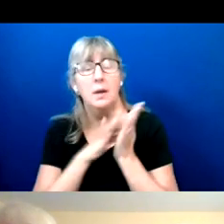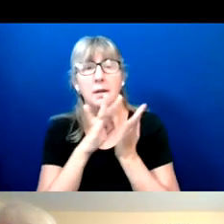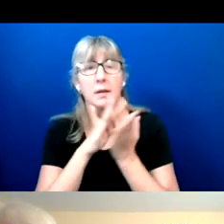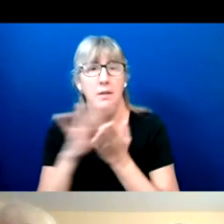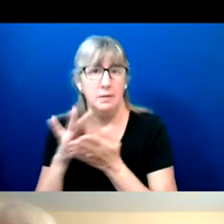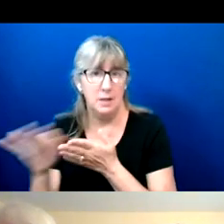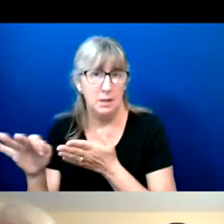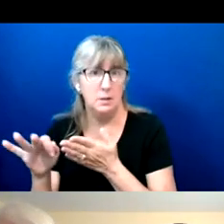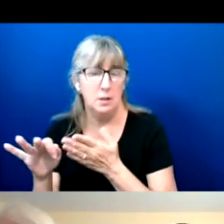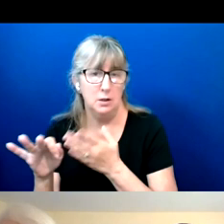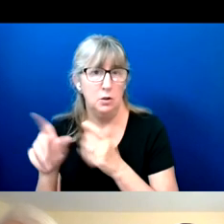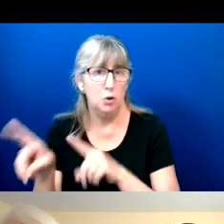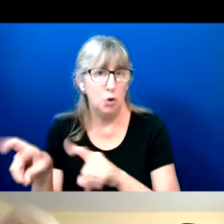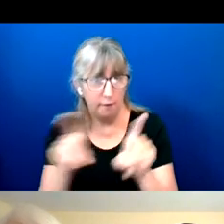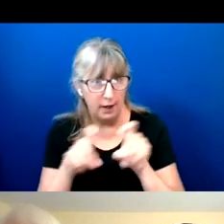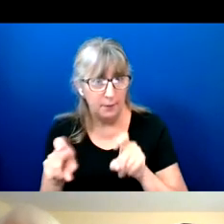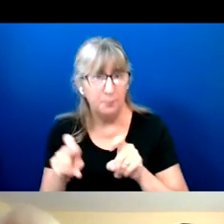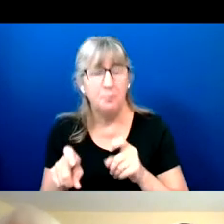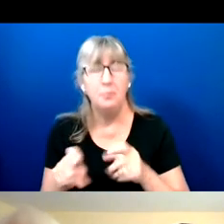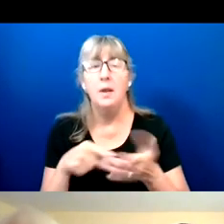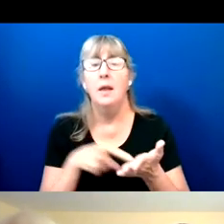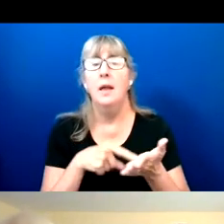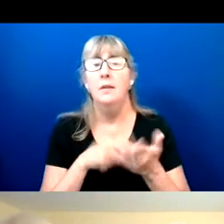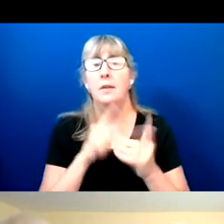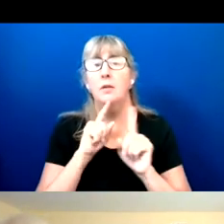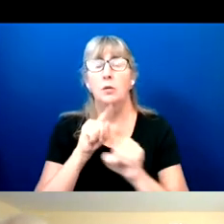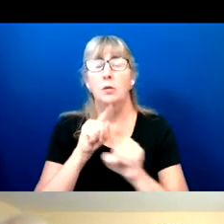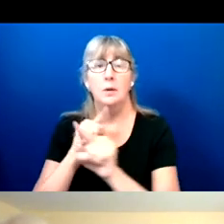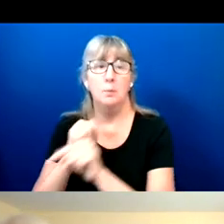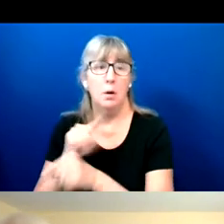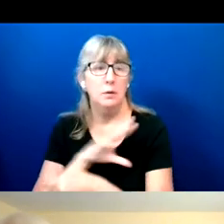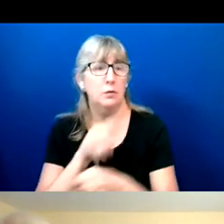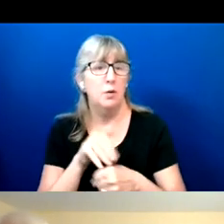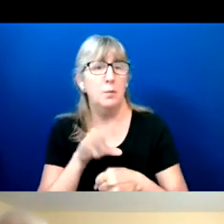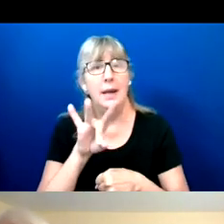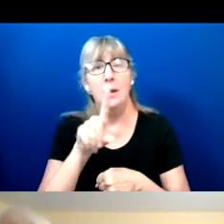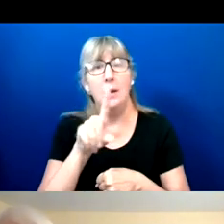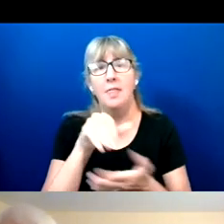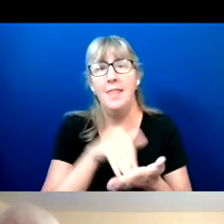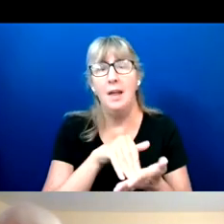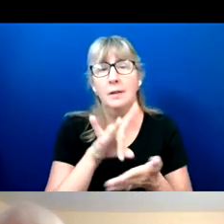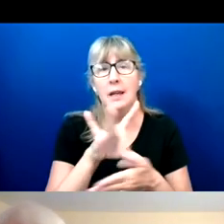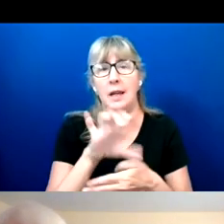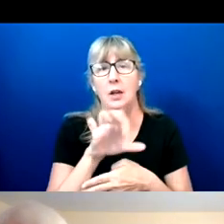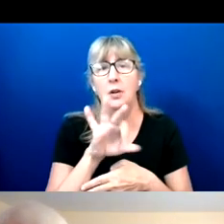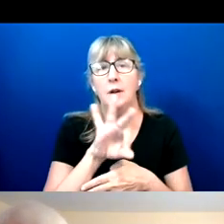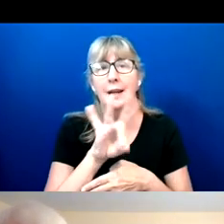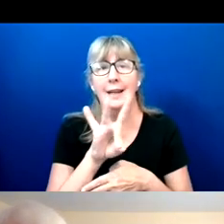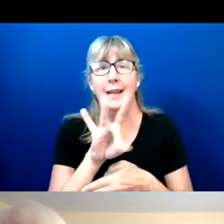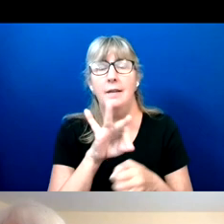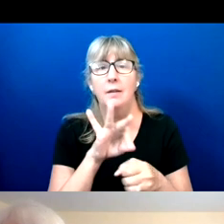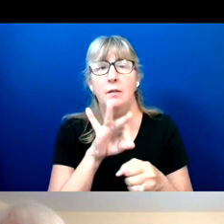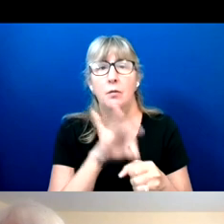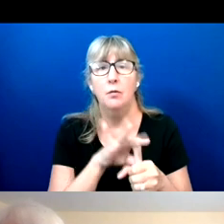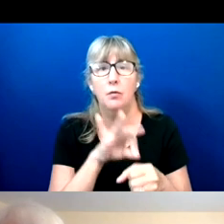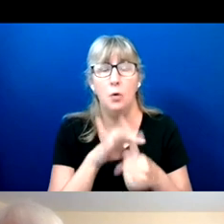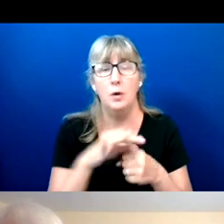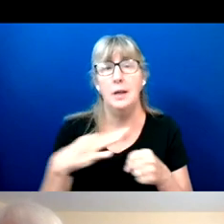And this contains responses from 18,898 voting eligible citizens.